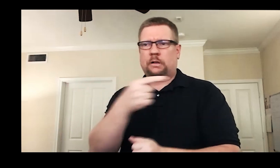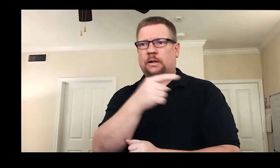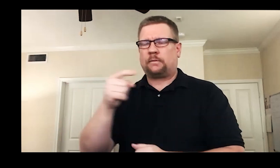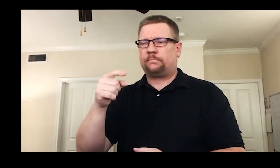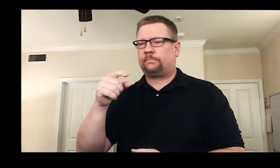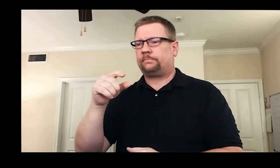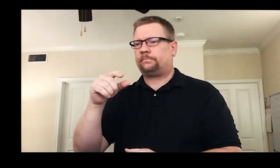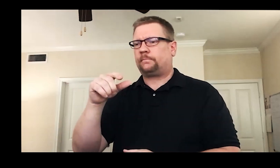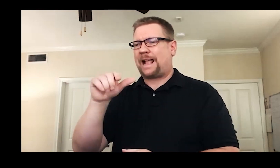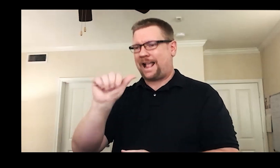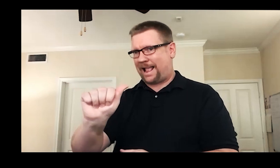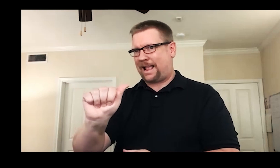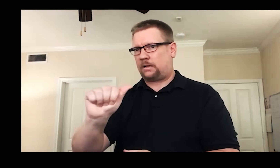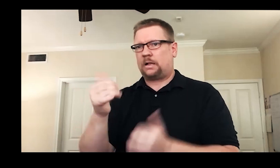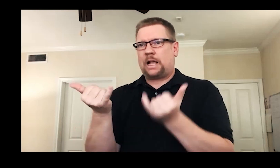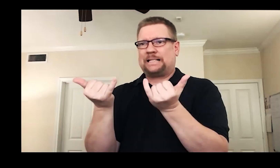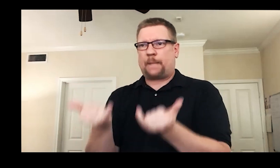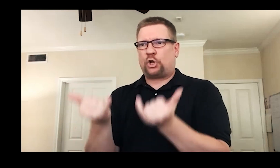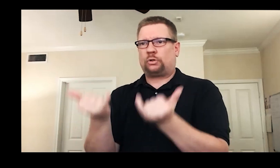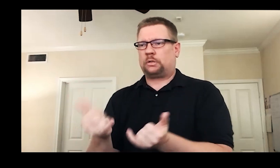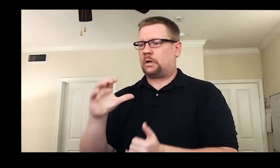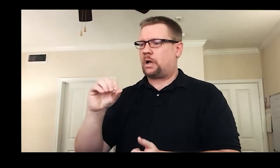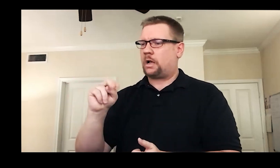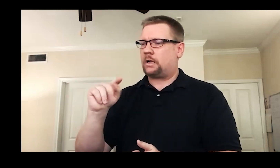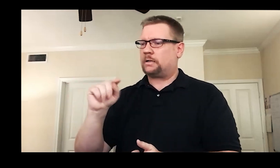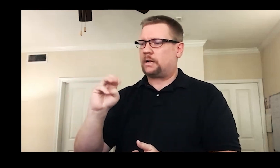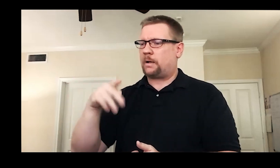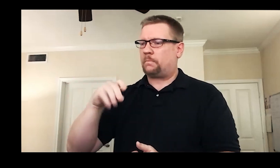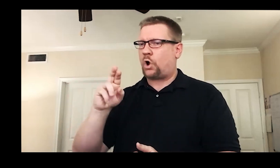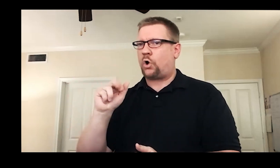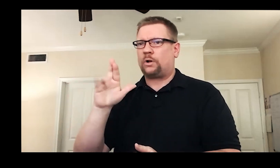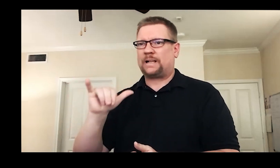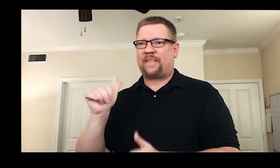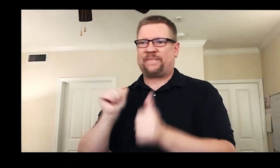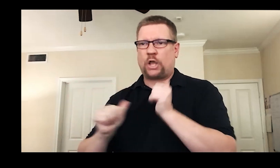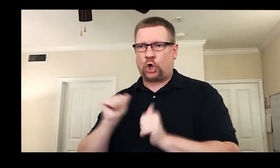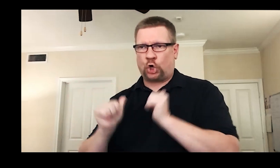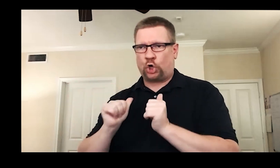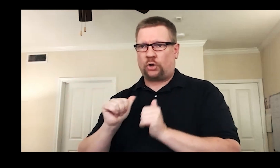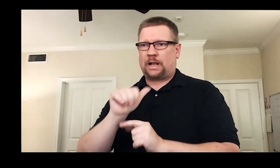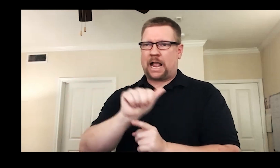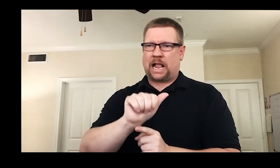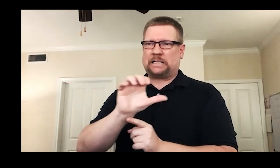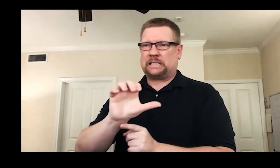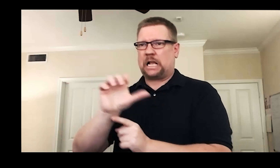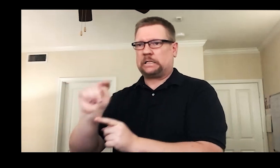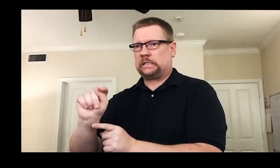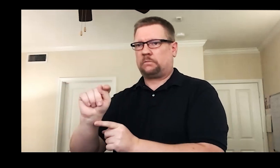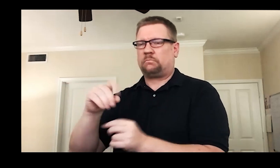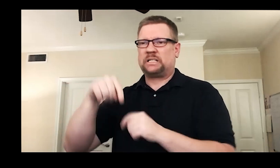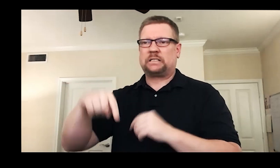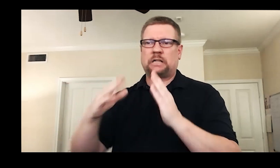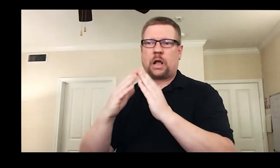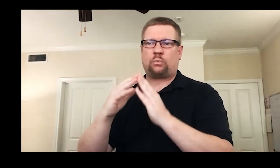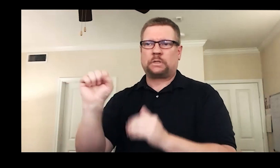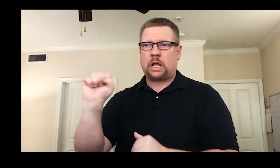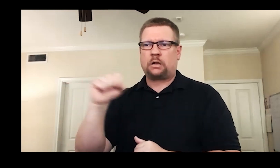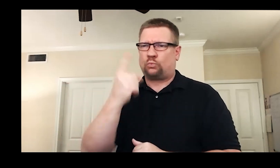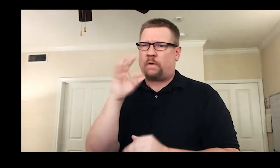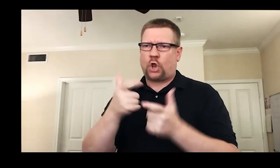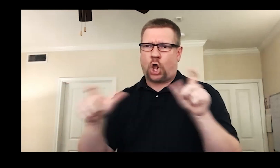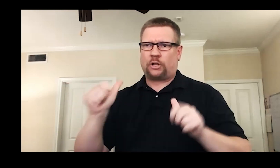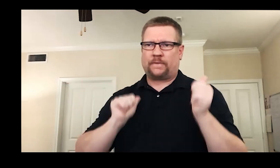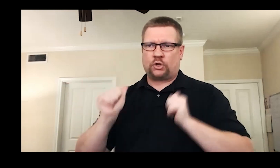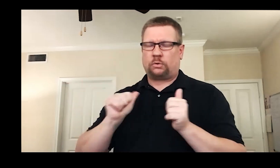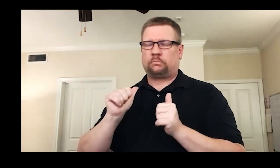As an example, I worked with ACT, A Contemporary Theater in Seattle, one of the larger theaters